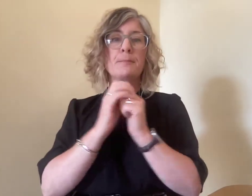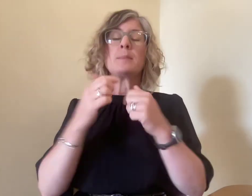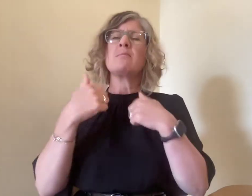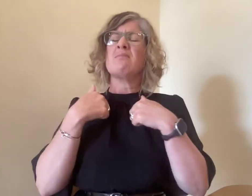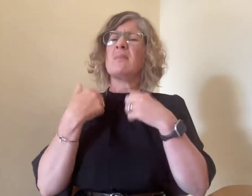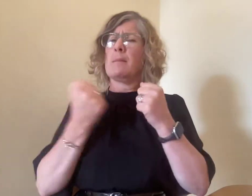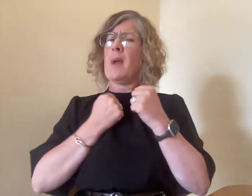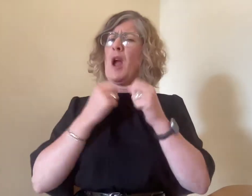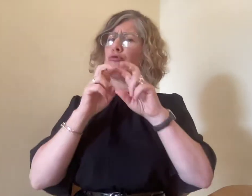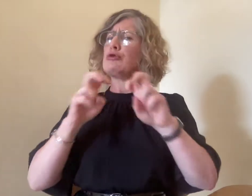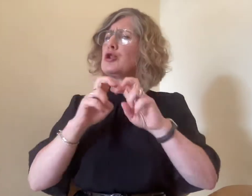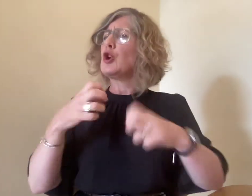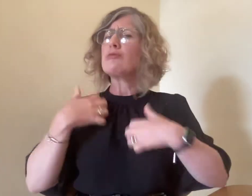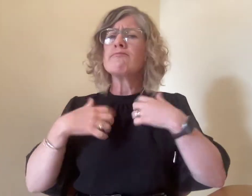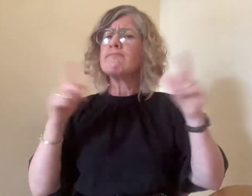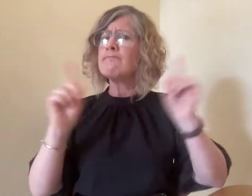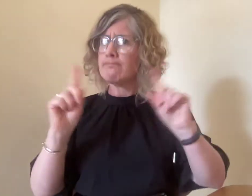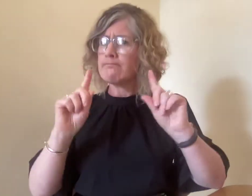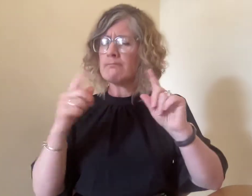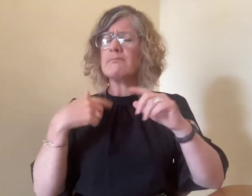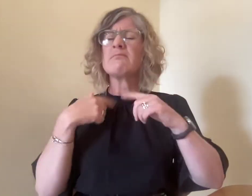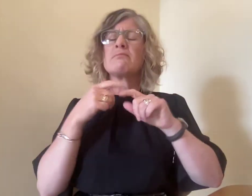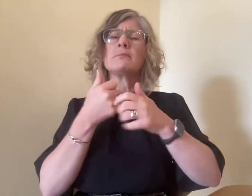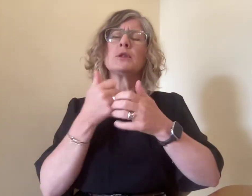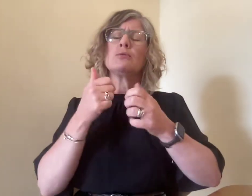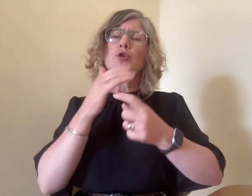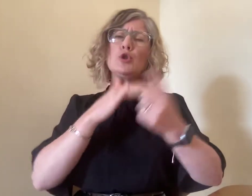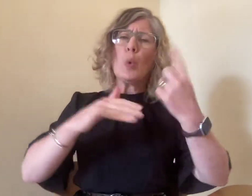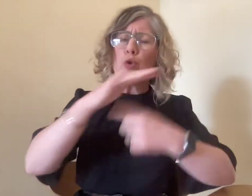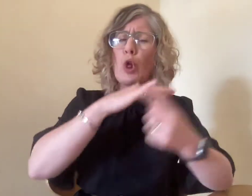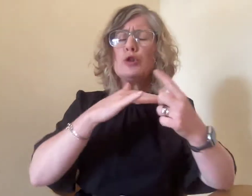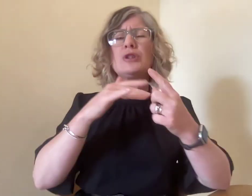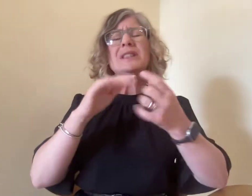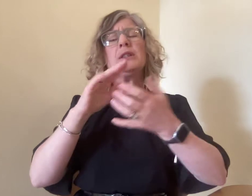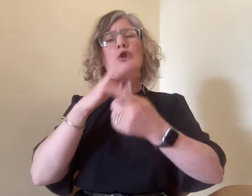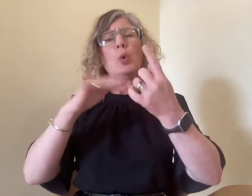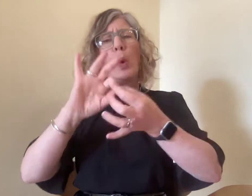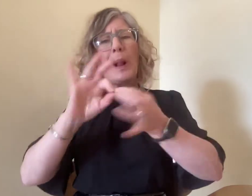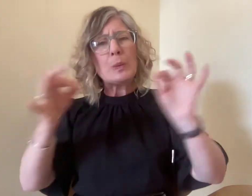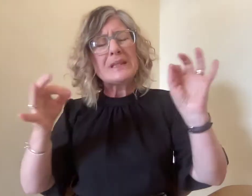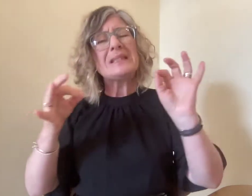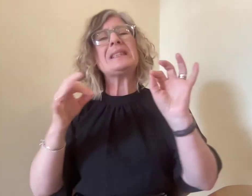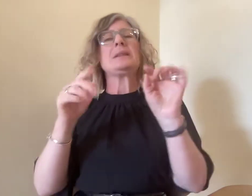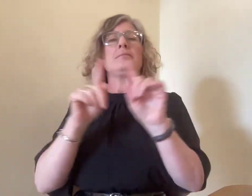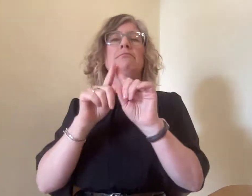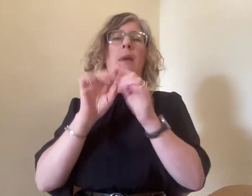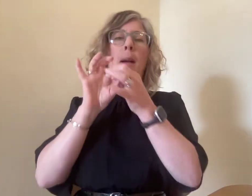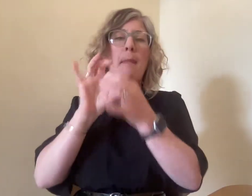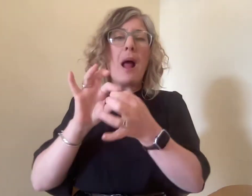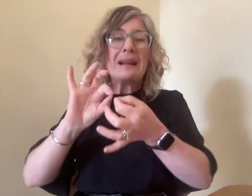My research interests centre around adopting sociolinguistic, discourse analytic and